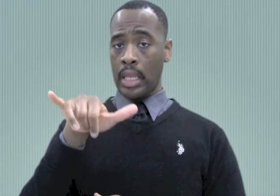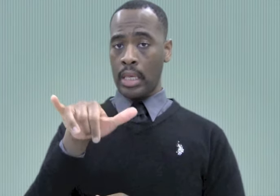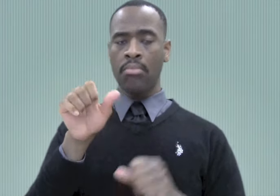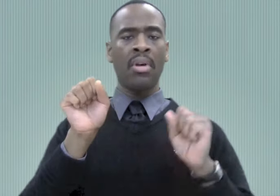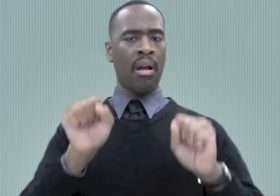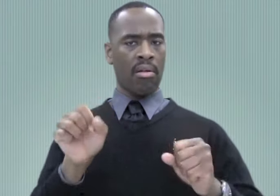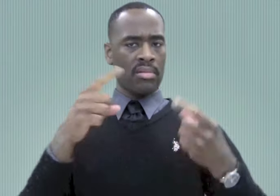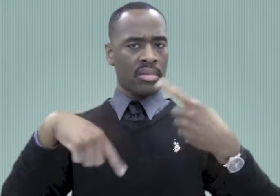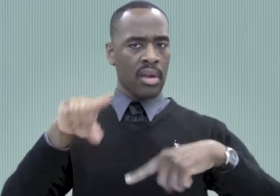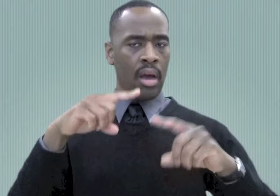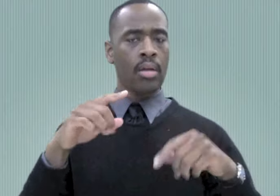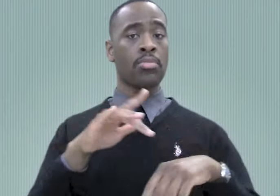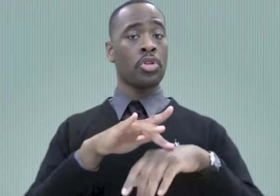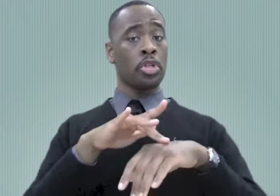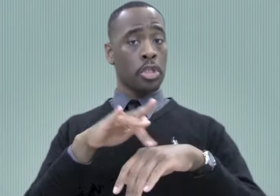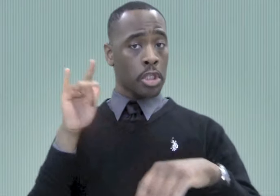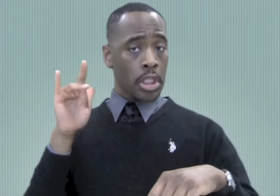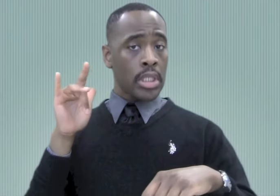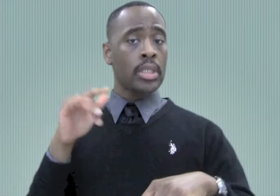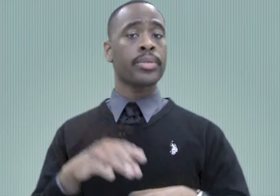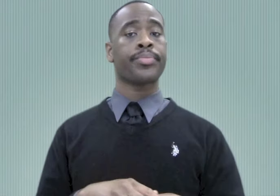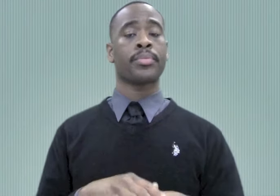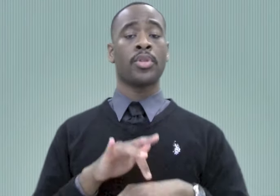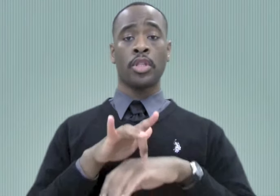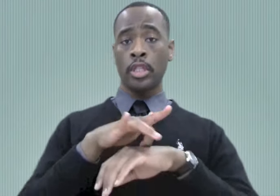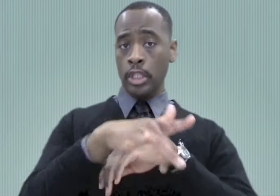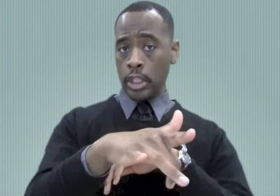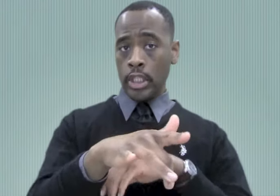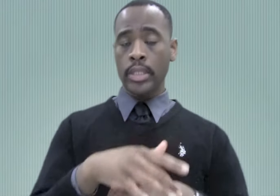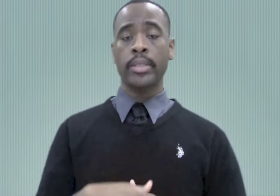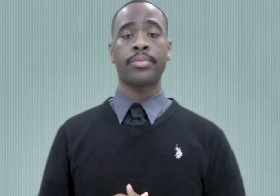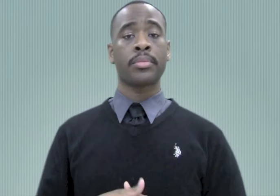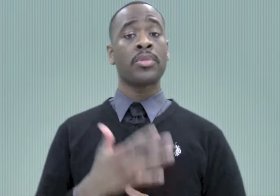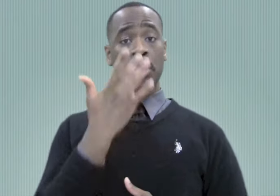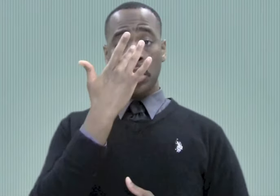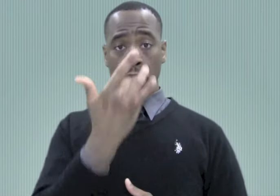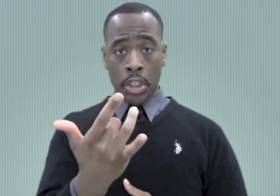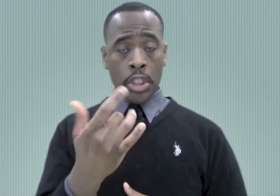handshape moving backward or forward over a weak hand; an open-8 handshape moving away from the nose;